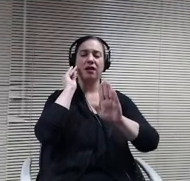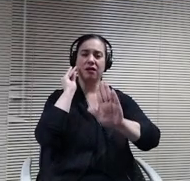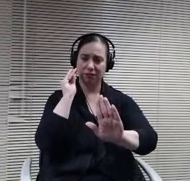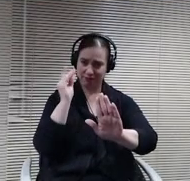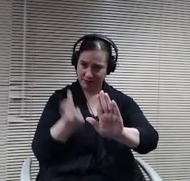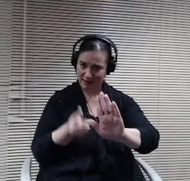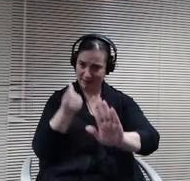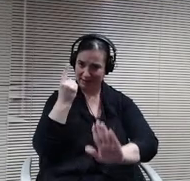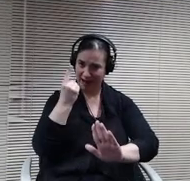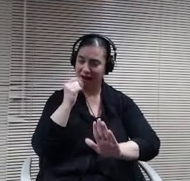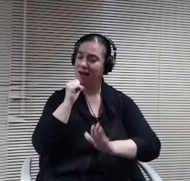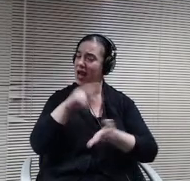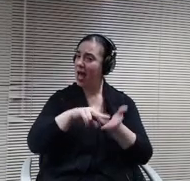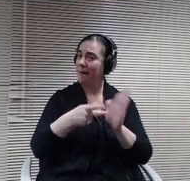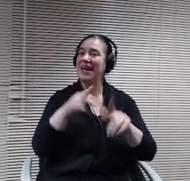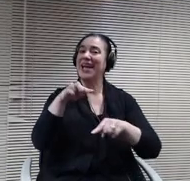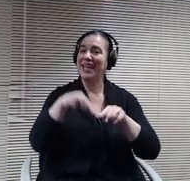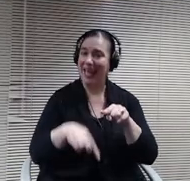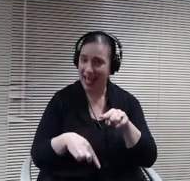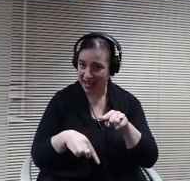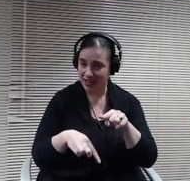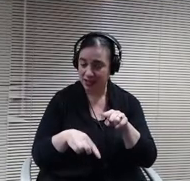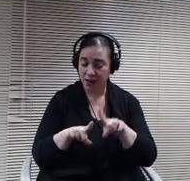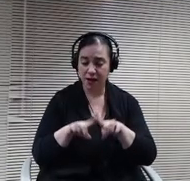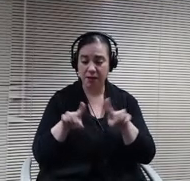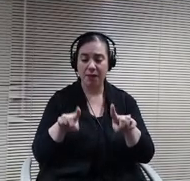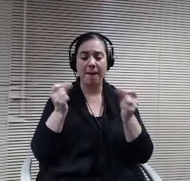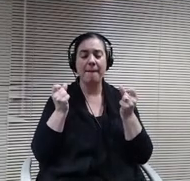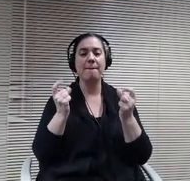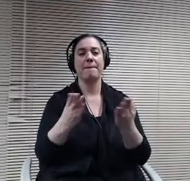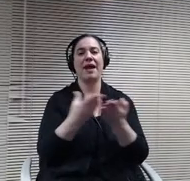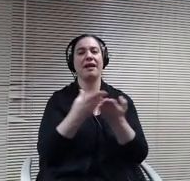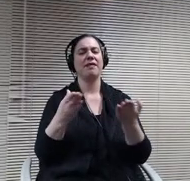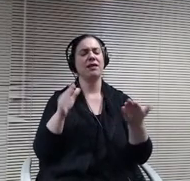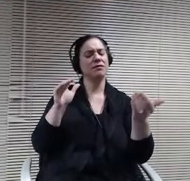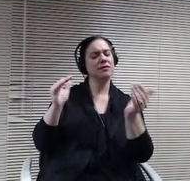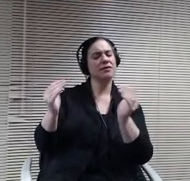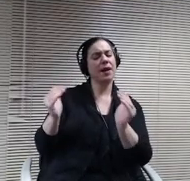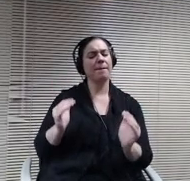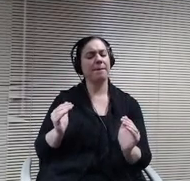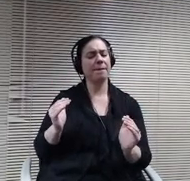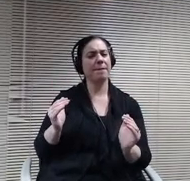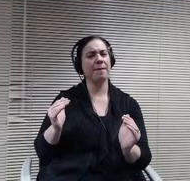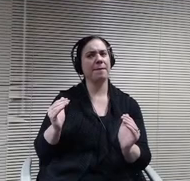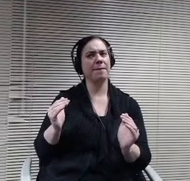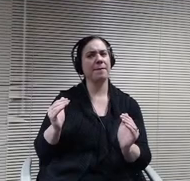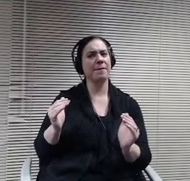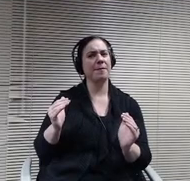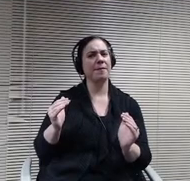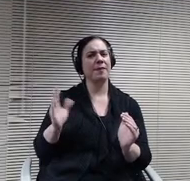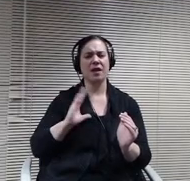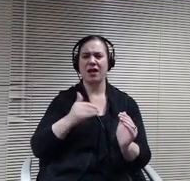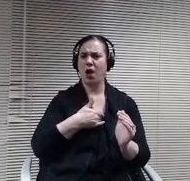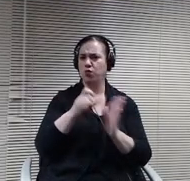happen, but a lot of things are going on in our in our state to mitigate the growth of.